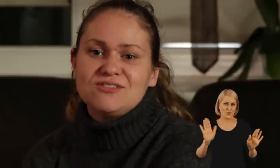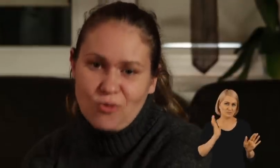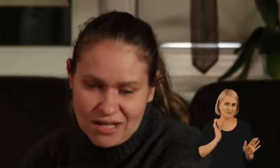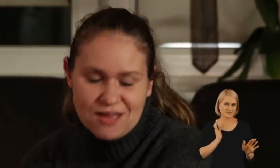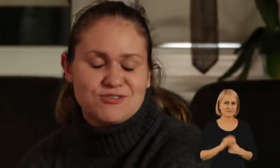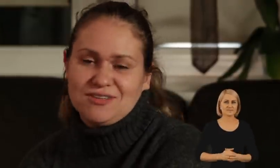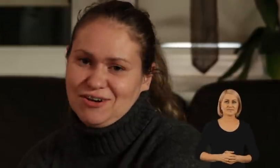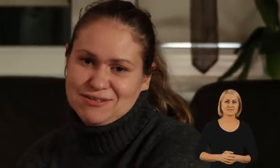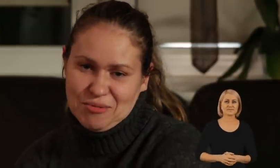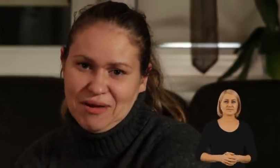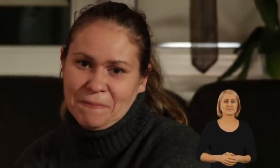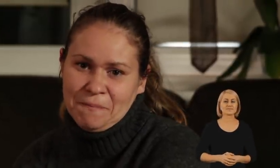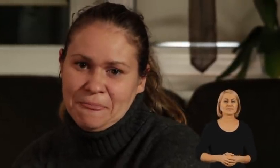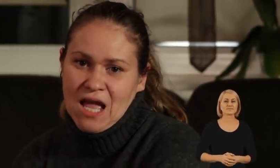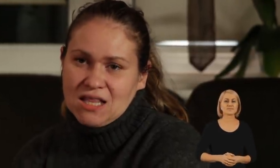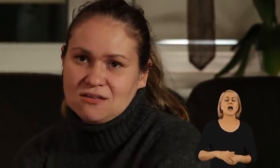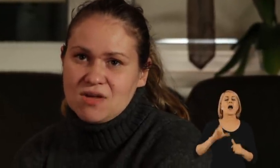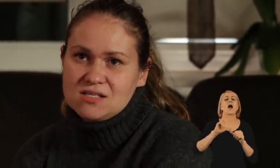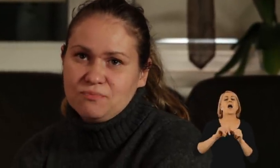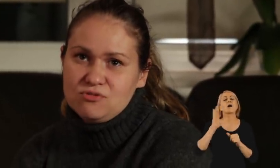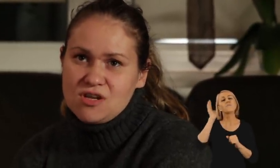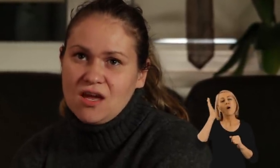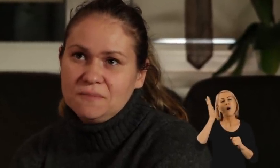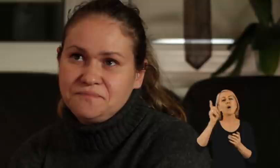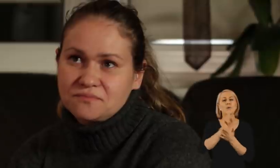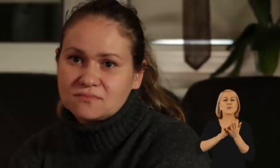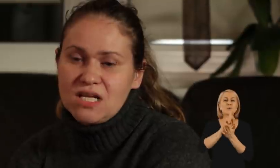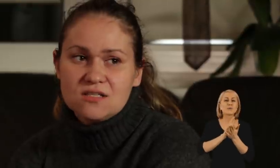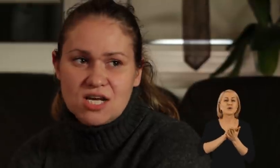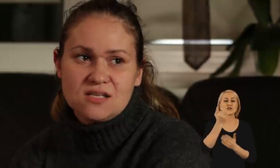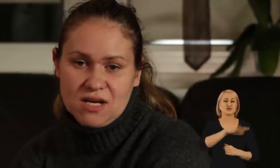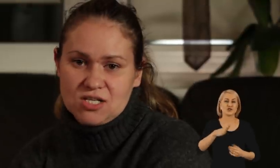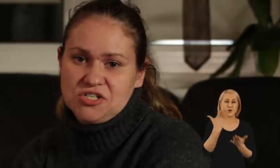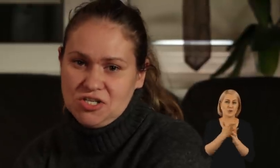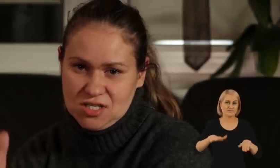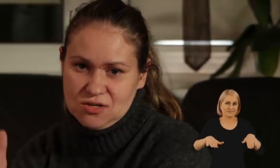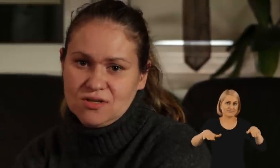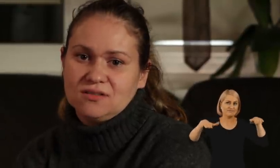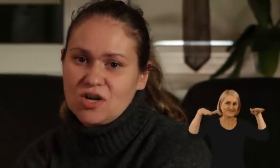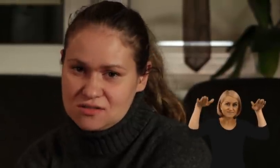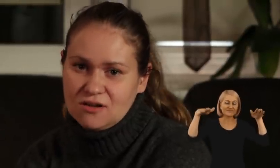and salute with a nod. As the time passed and our children grew up